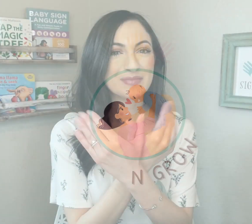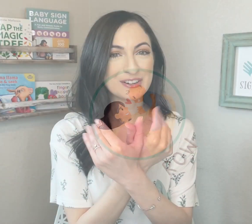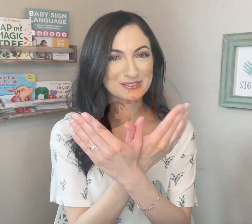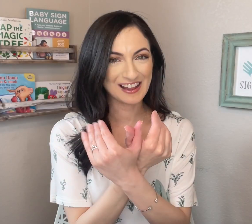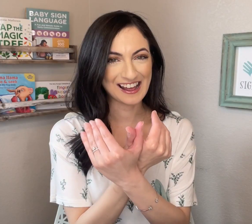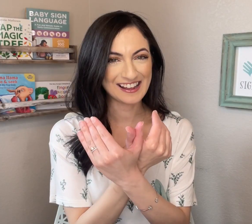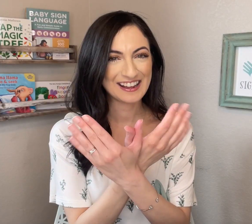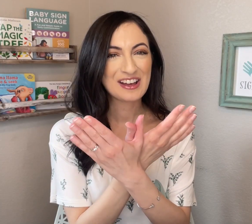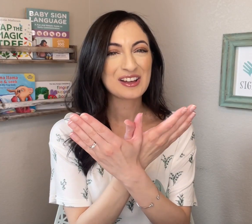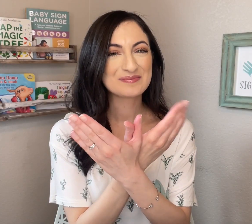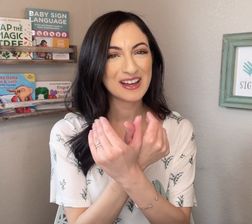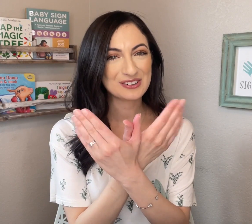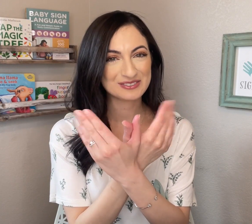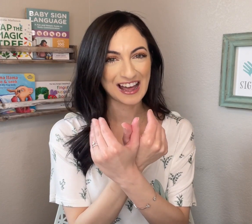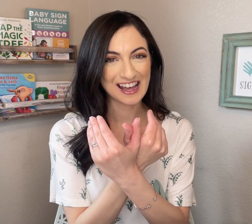BUTTERFLY. BUTTERFLY.